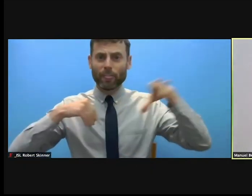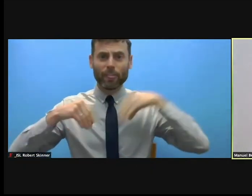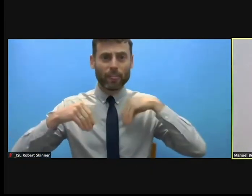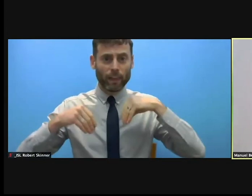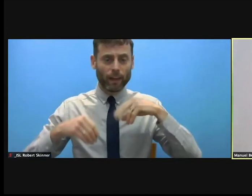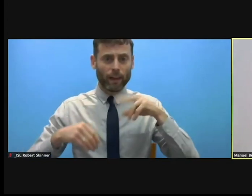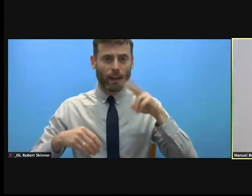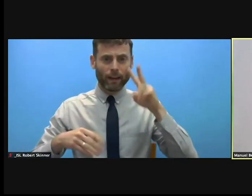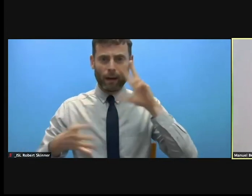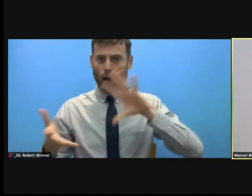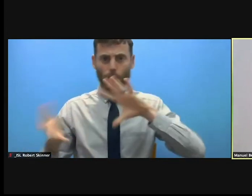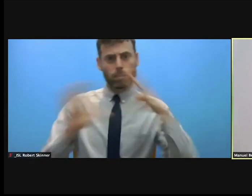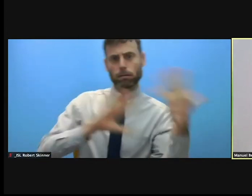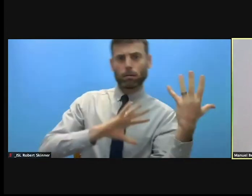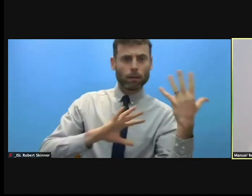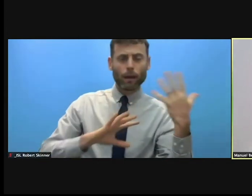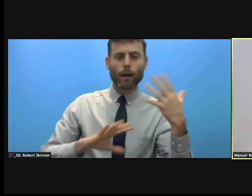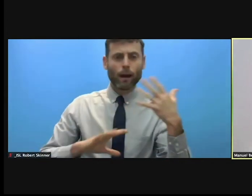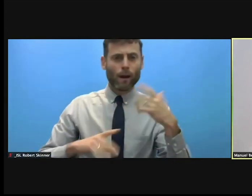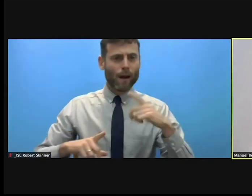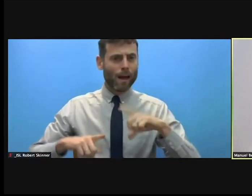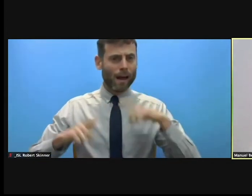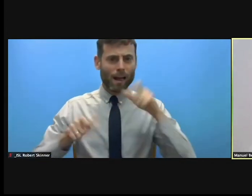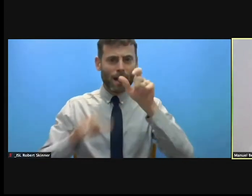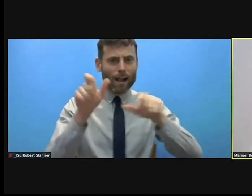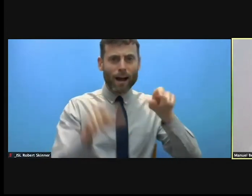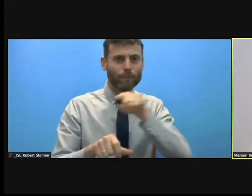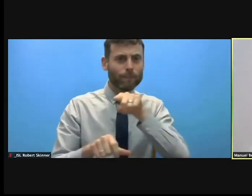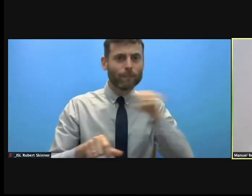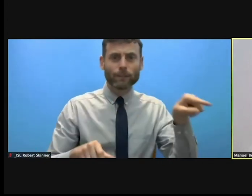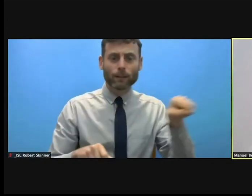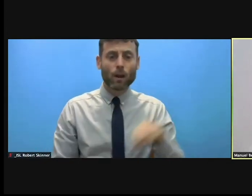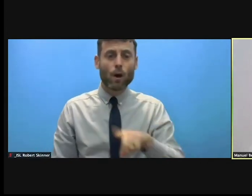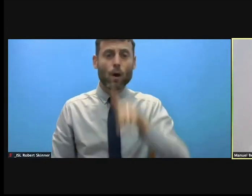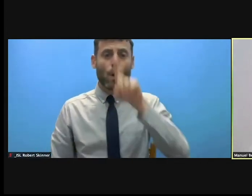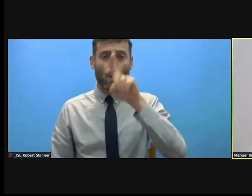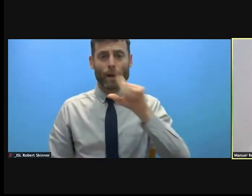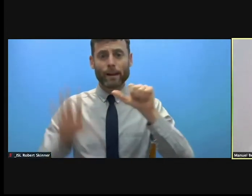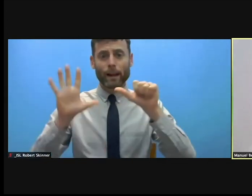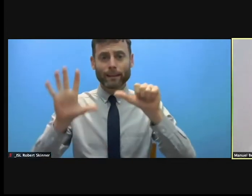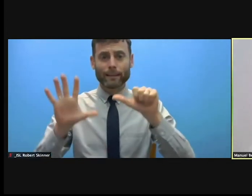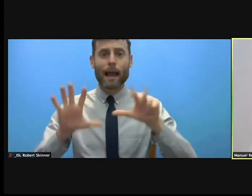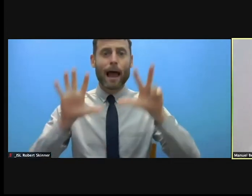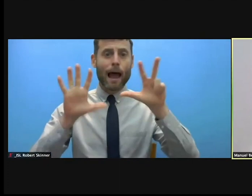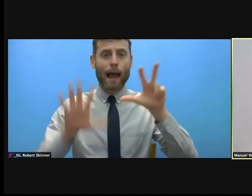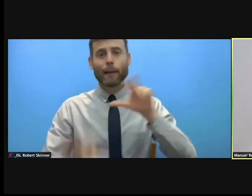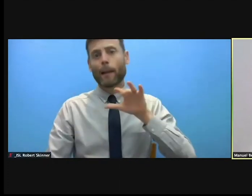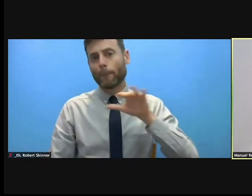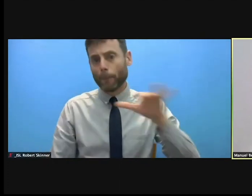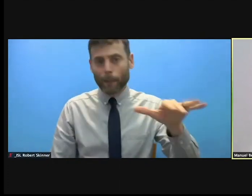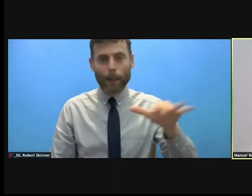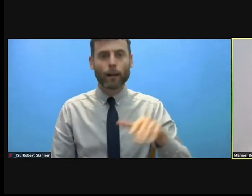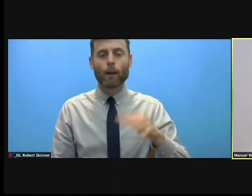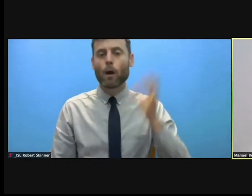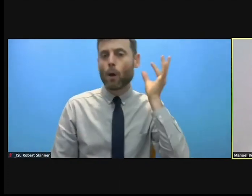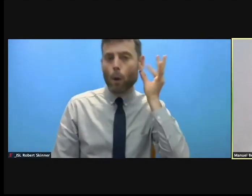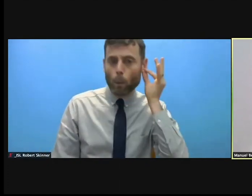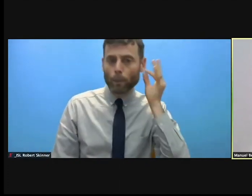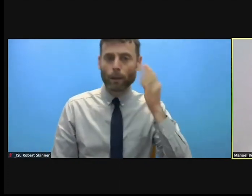More than 168 million women, men, girls, boys, need humanitarian assistance